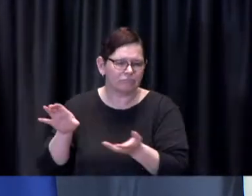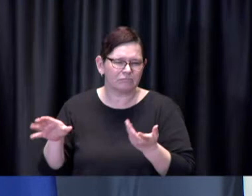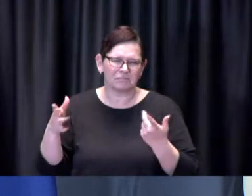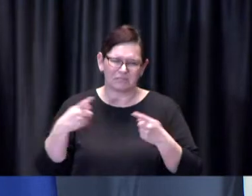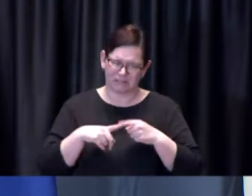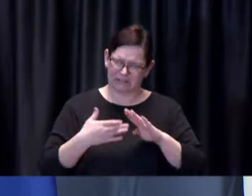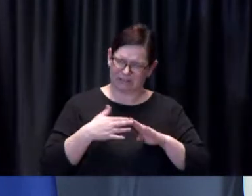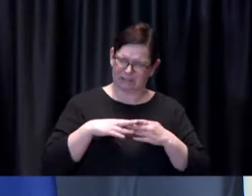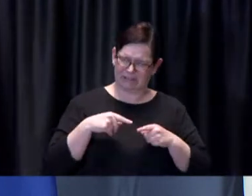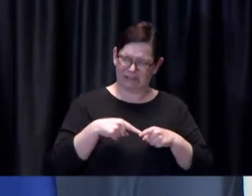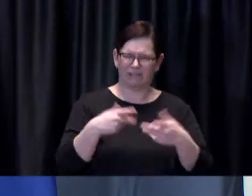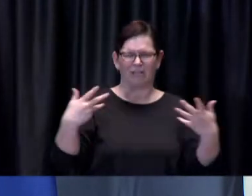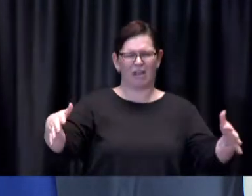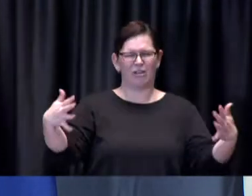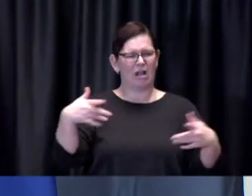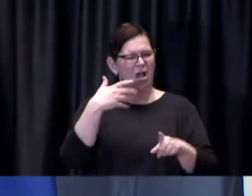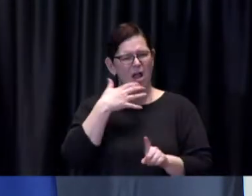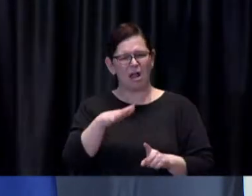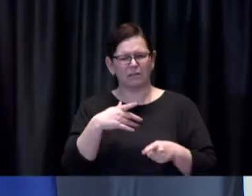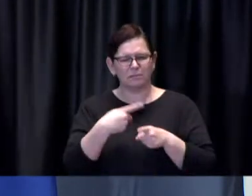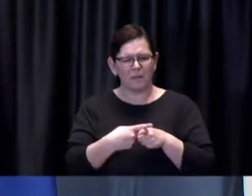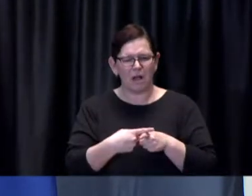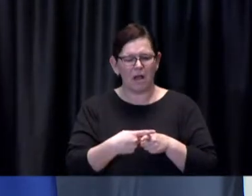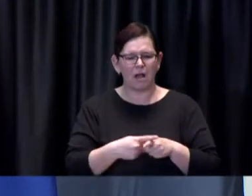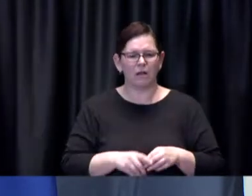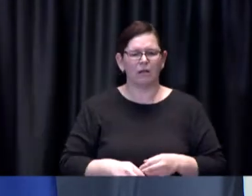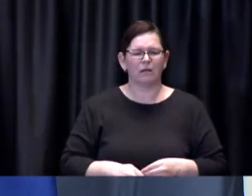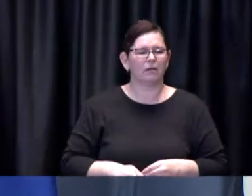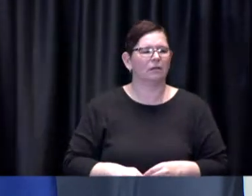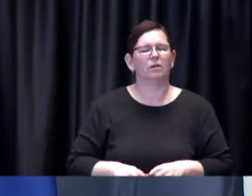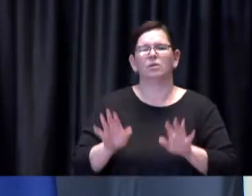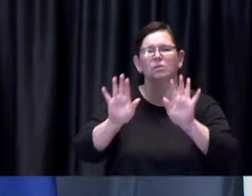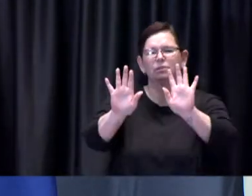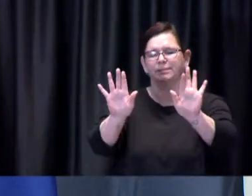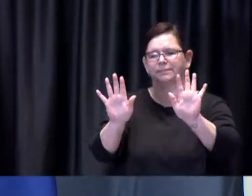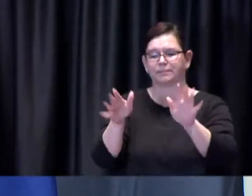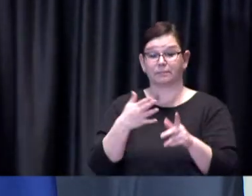Mayor Tory: I think here's the way we look at it I think this is a national effort